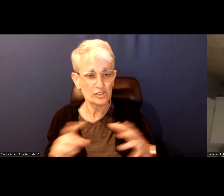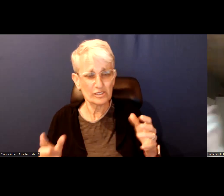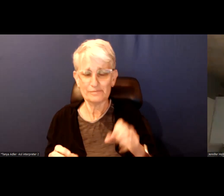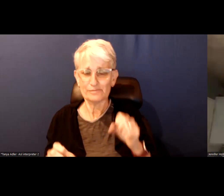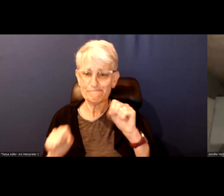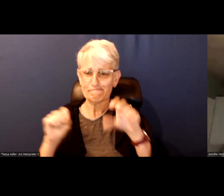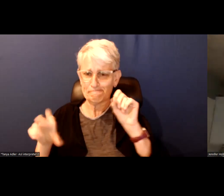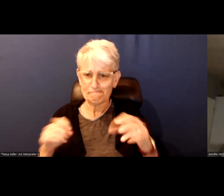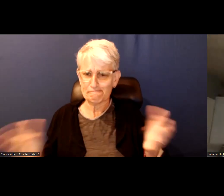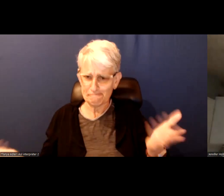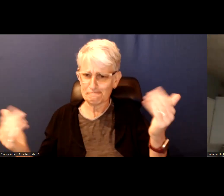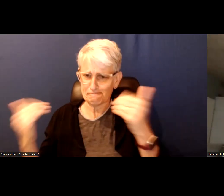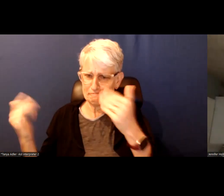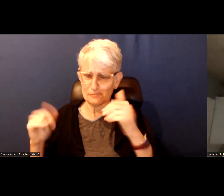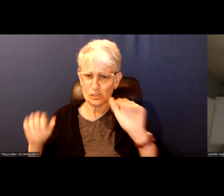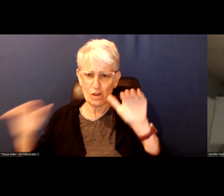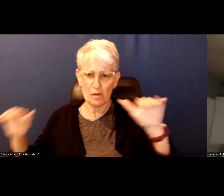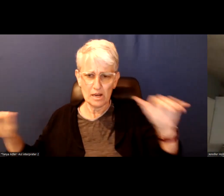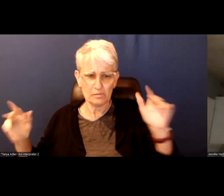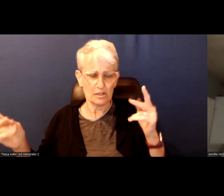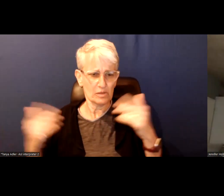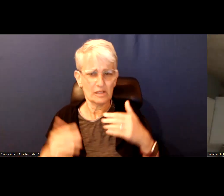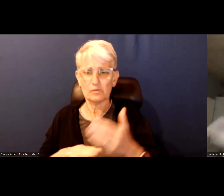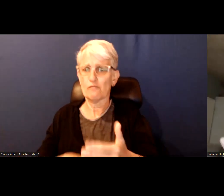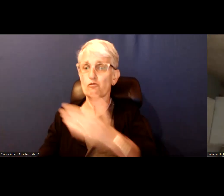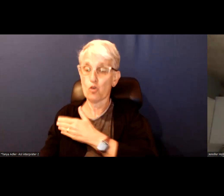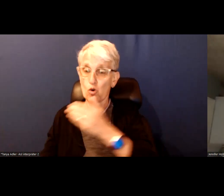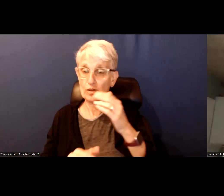out to vote and remind people advanced voting and that it is your right.